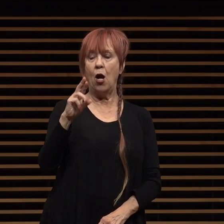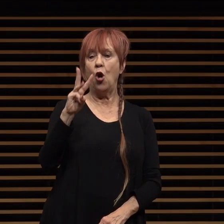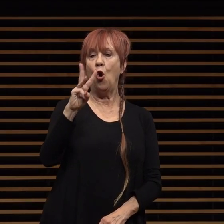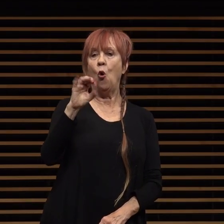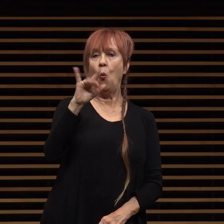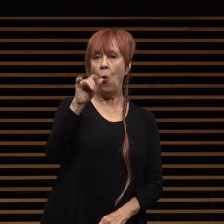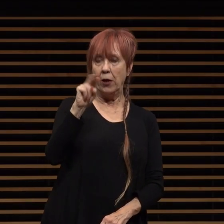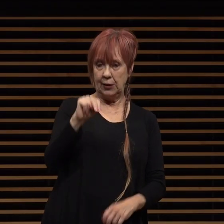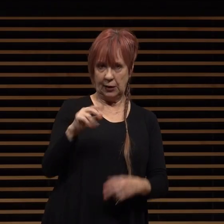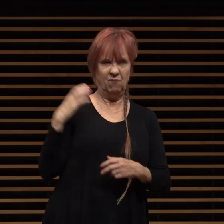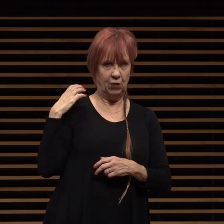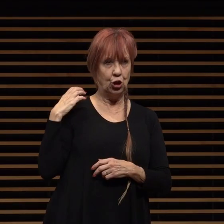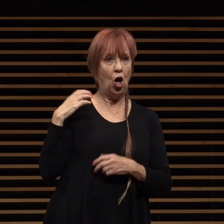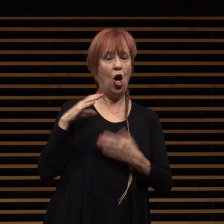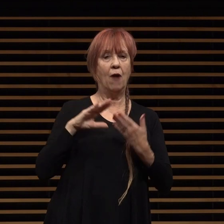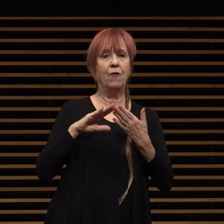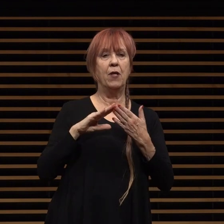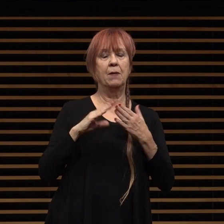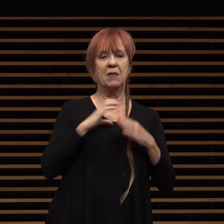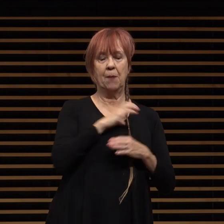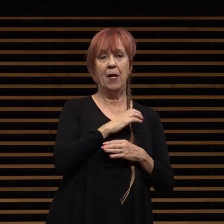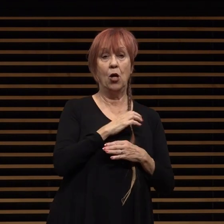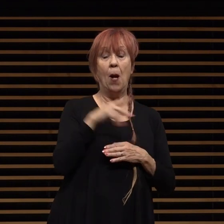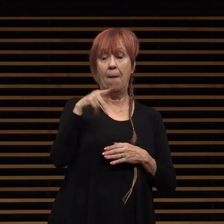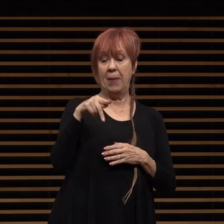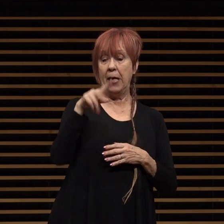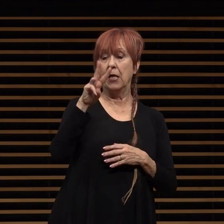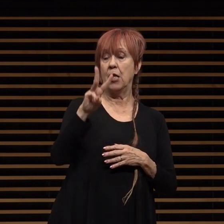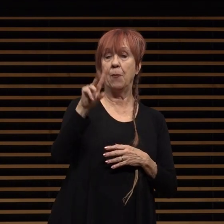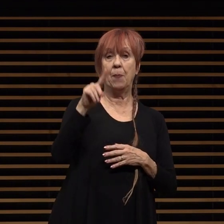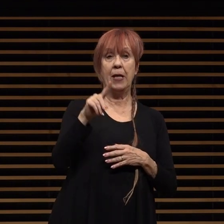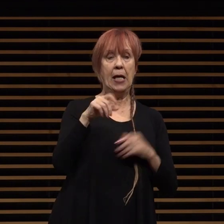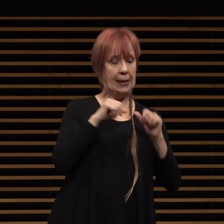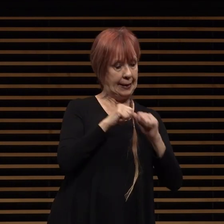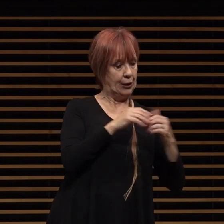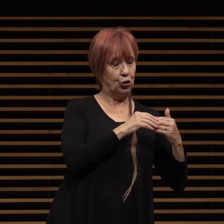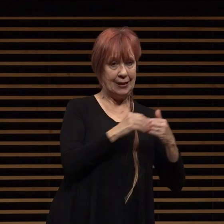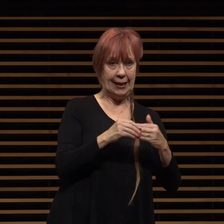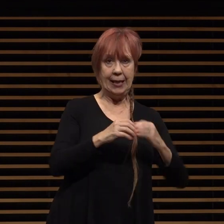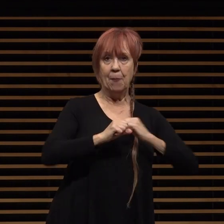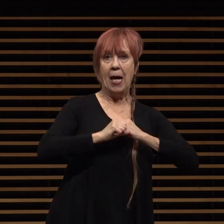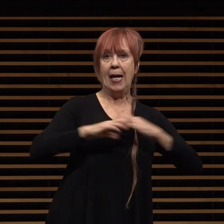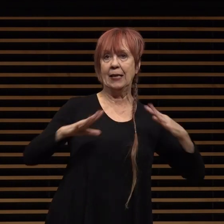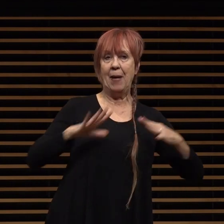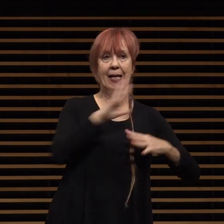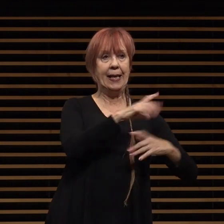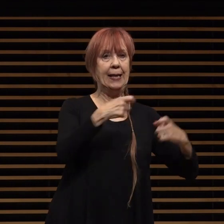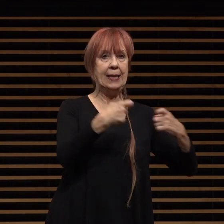committee pwp continues to lead by expanding its